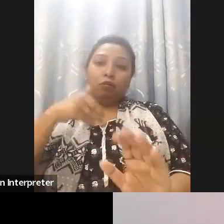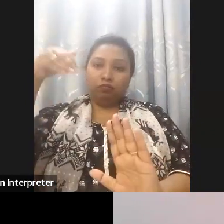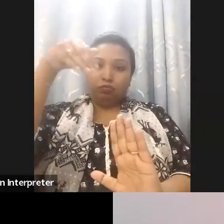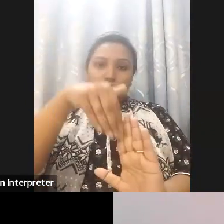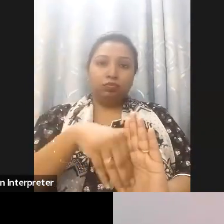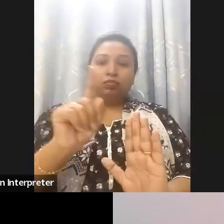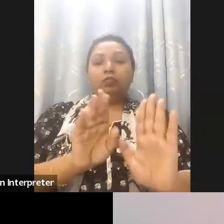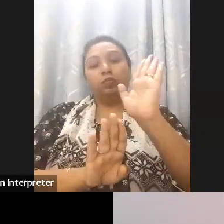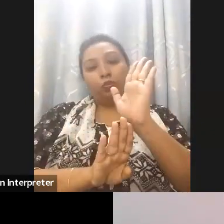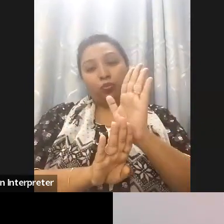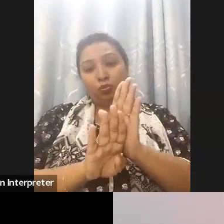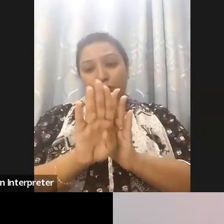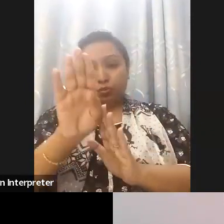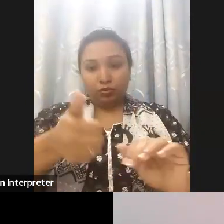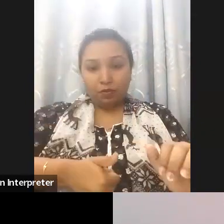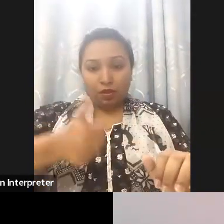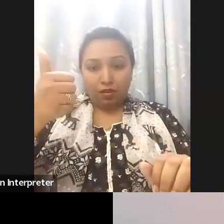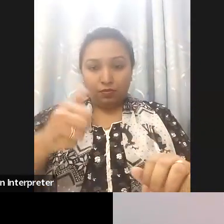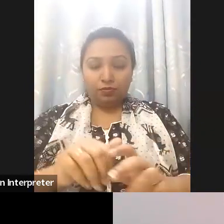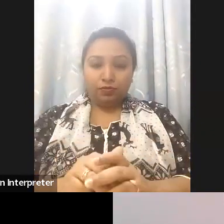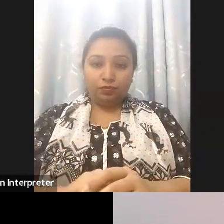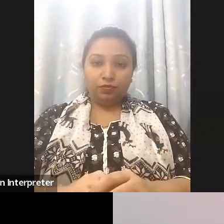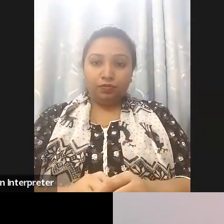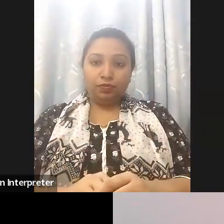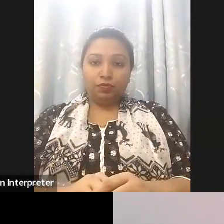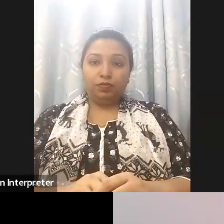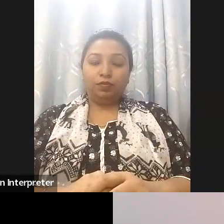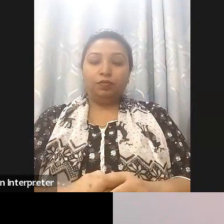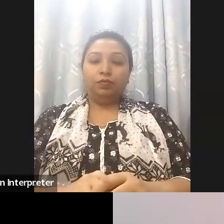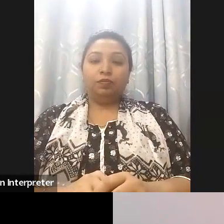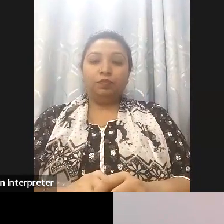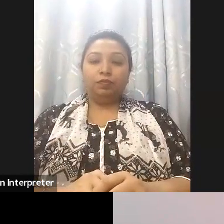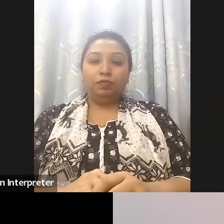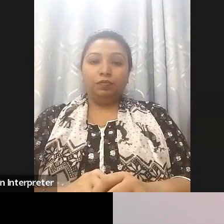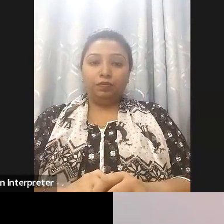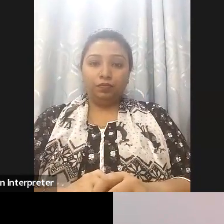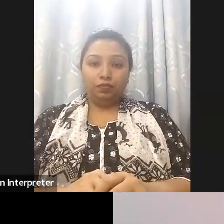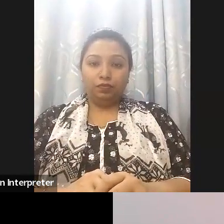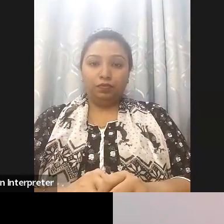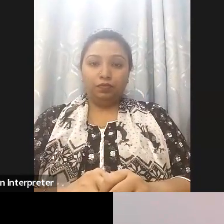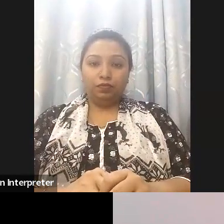candidates, also to help in reviewing policies and programs on digital accessibility